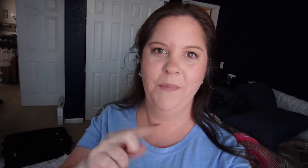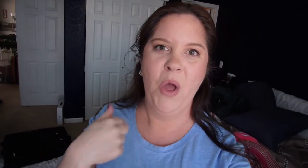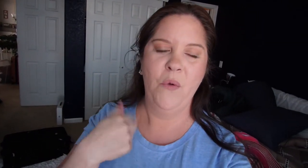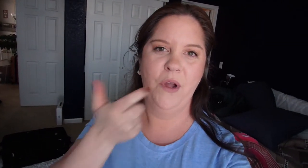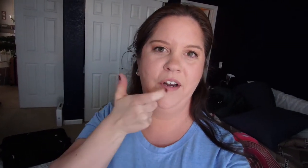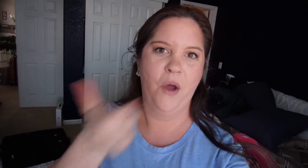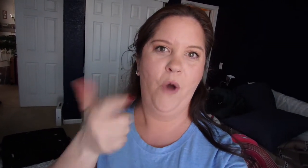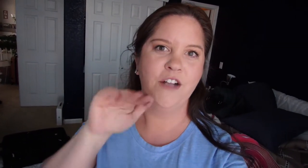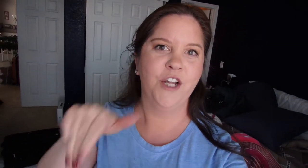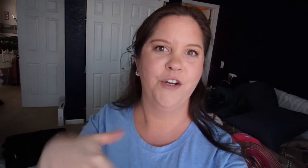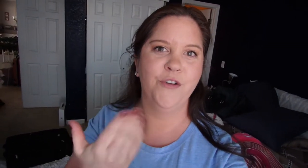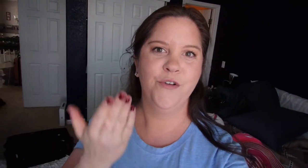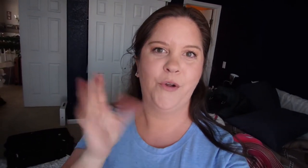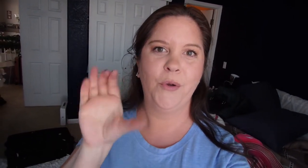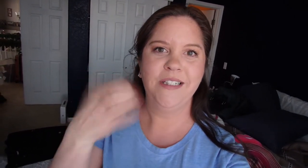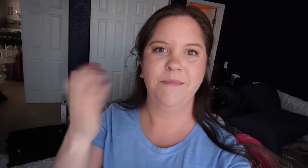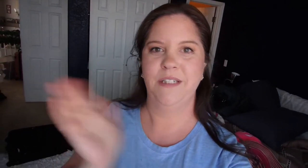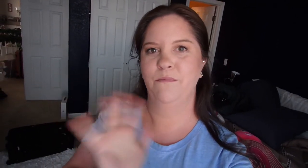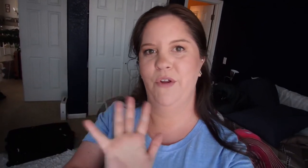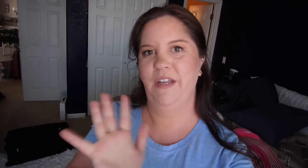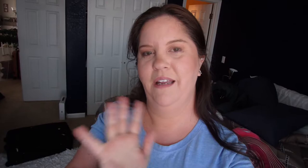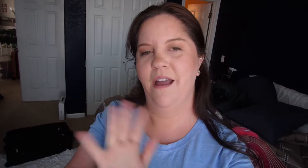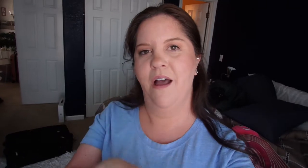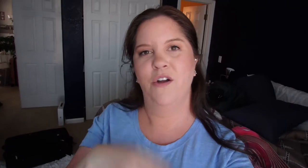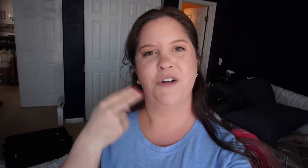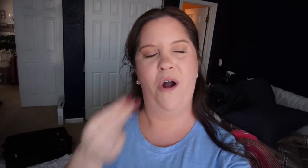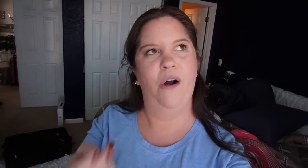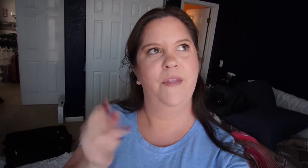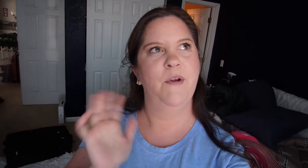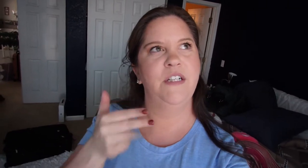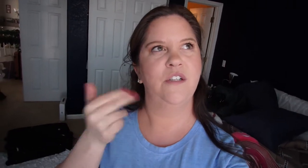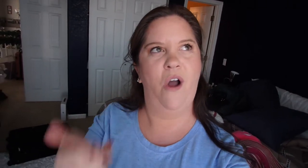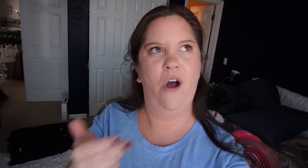We're gonna watch a new Christmas movie called the movies called